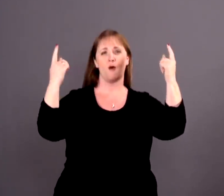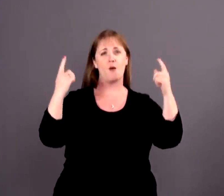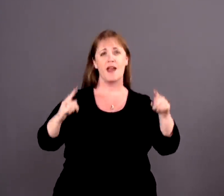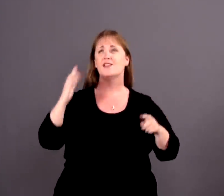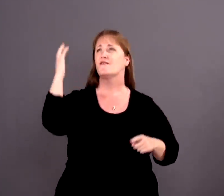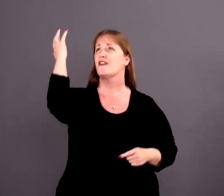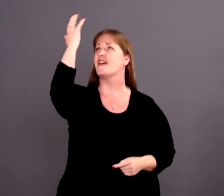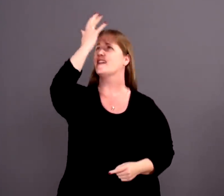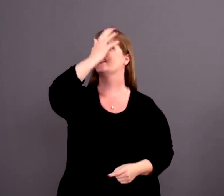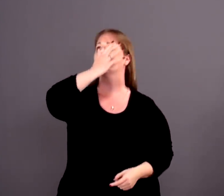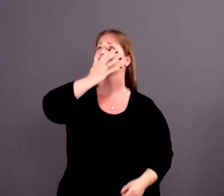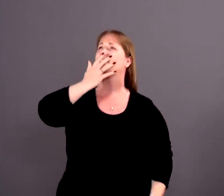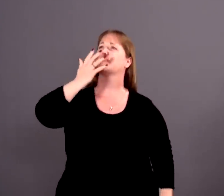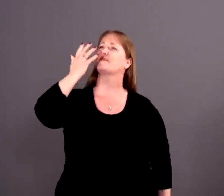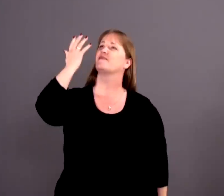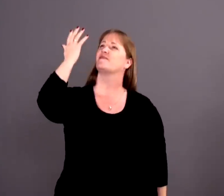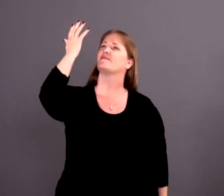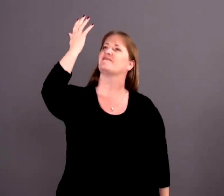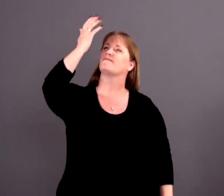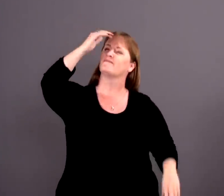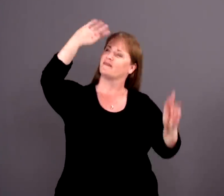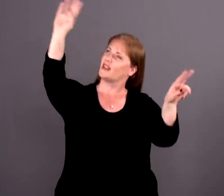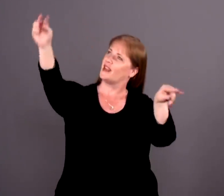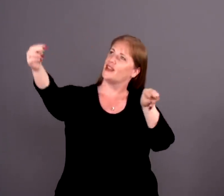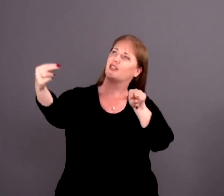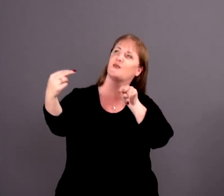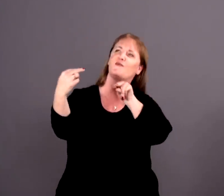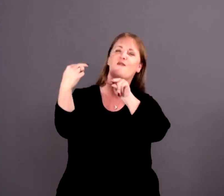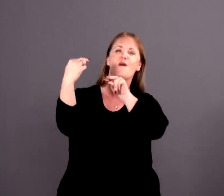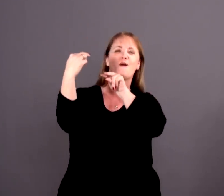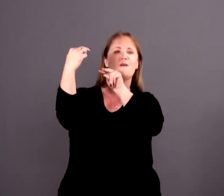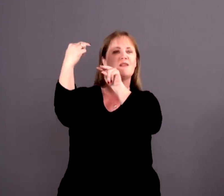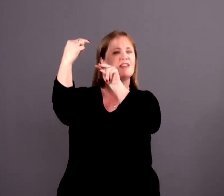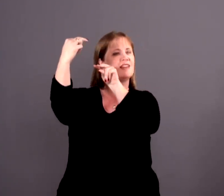When your face is before me